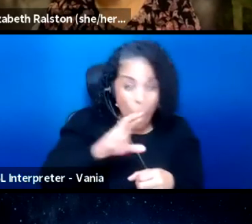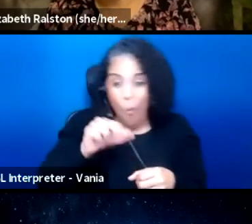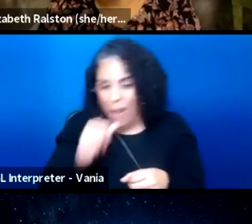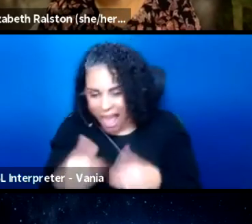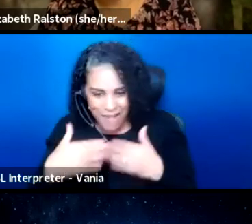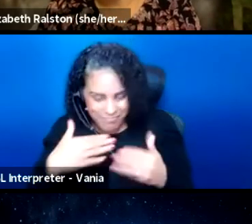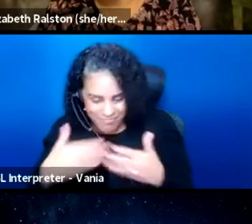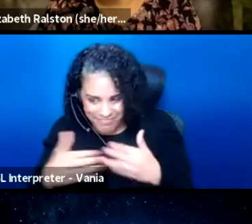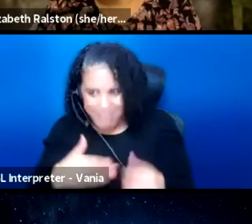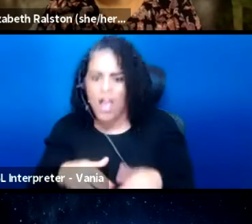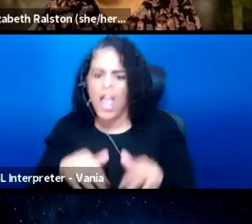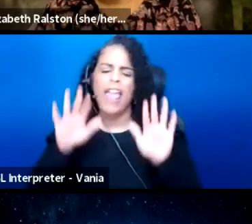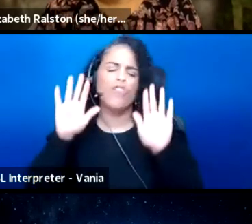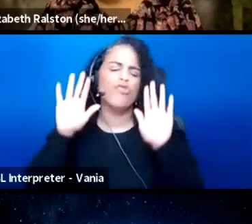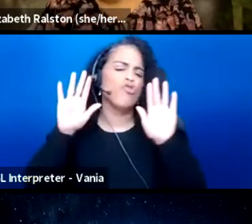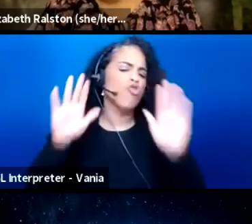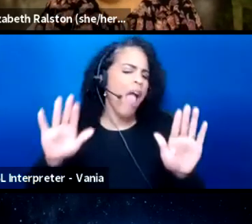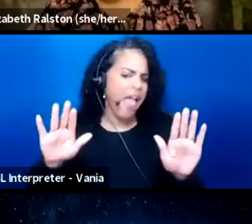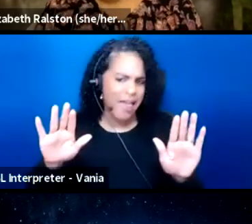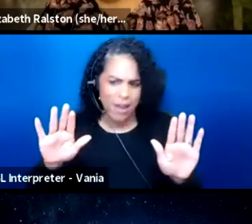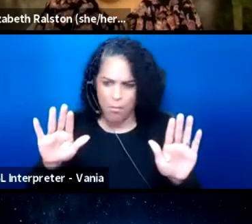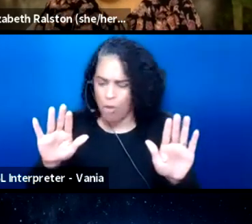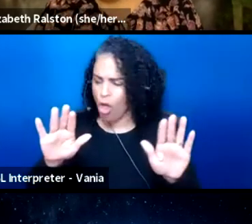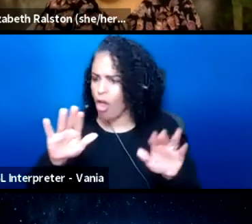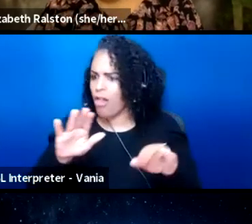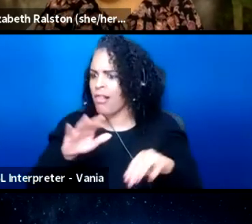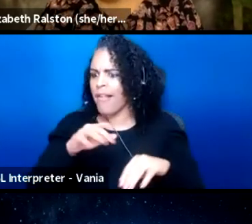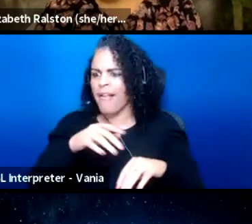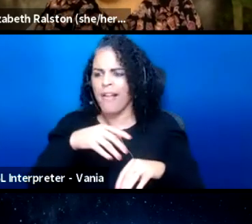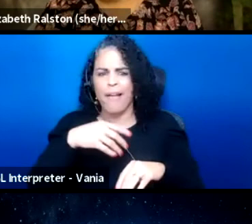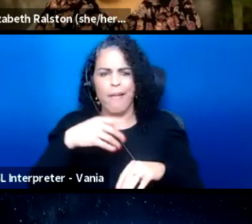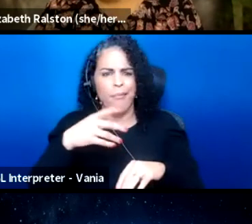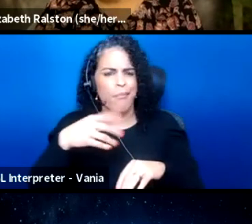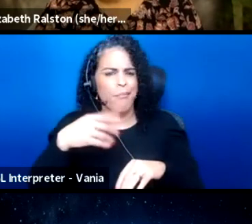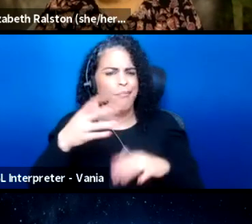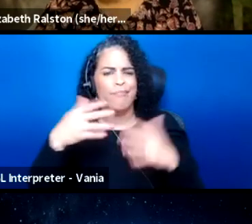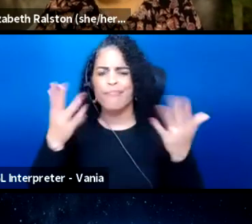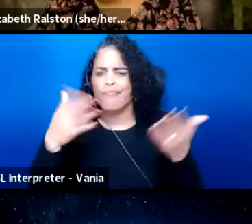Incredible, just resources upon resources,